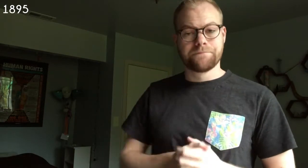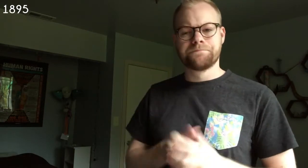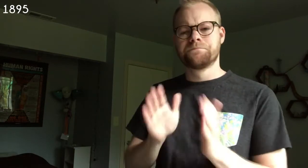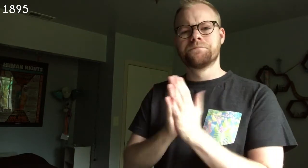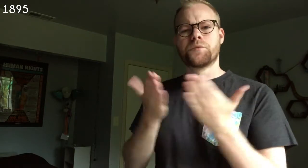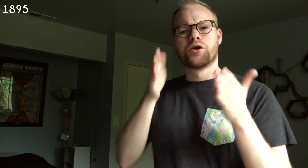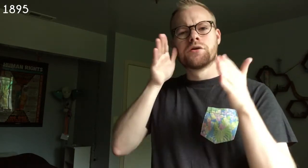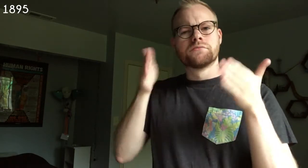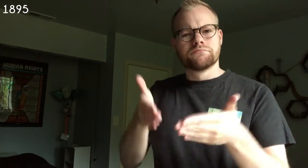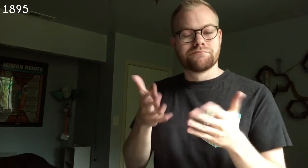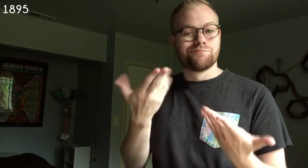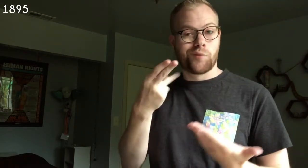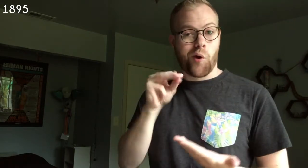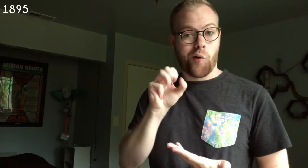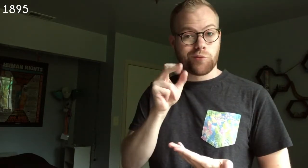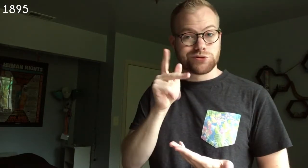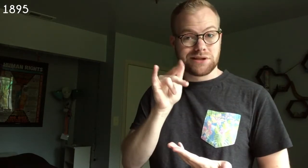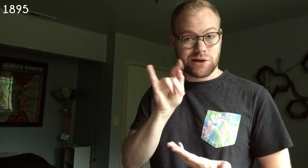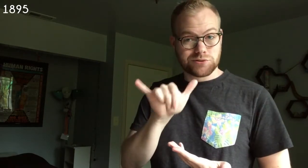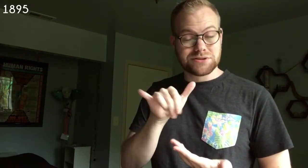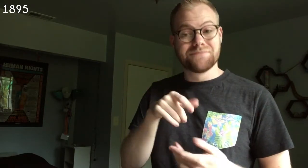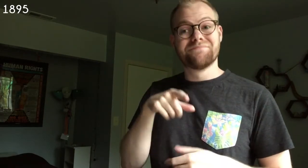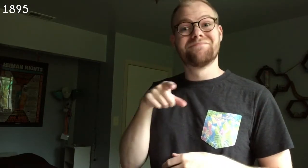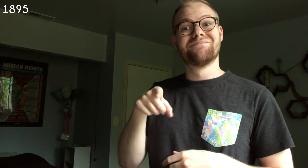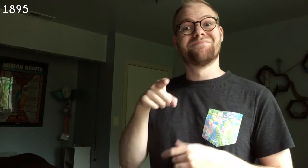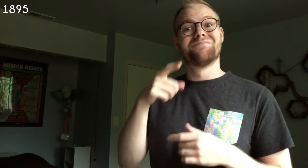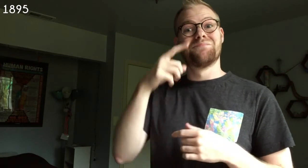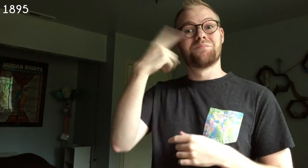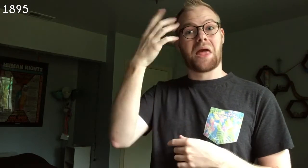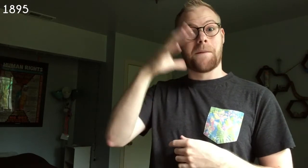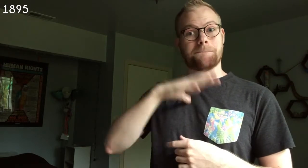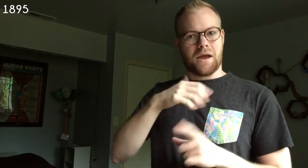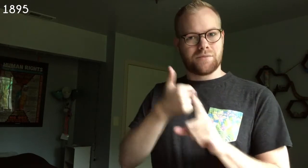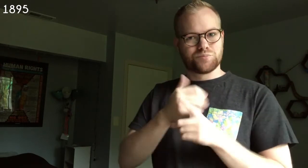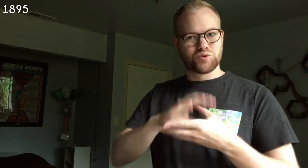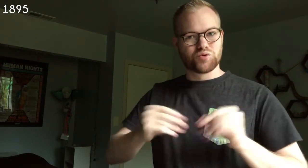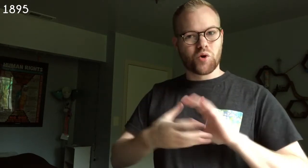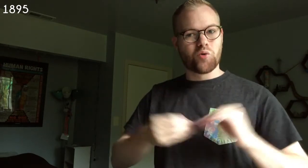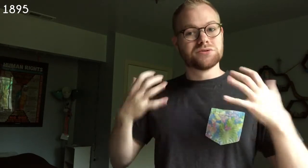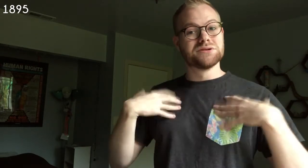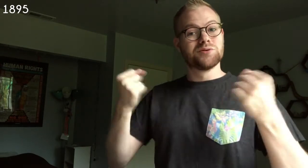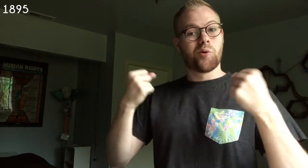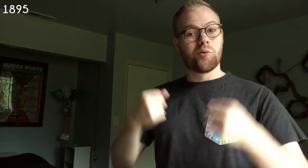with homosexuality at its center and with a black man as the story's hero.